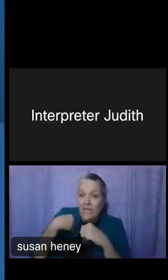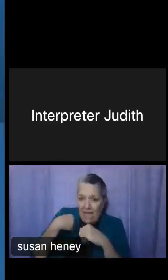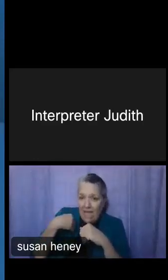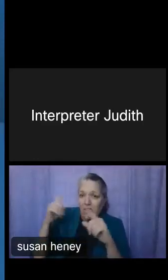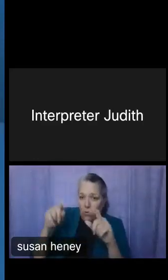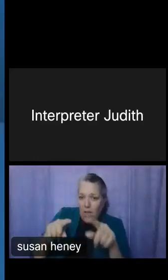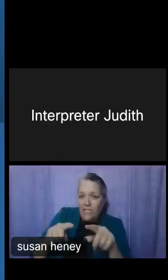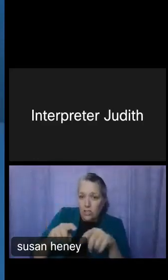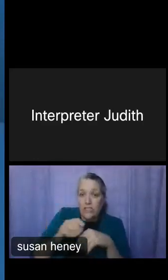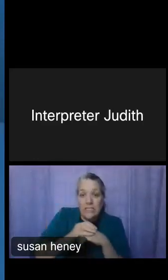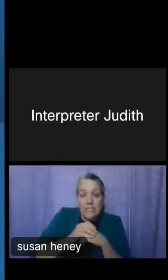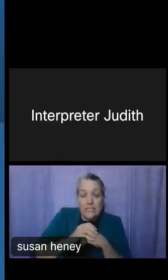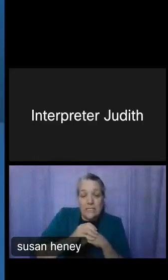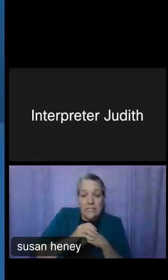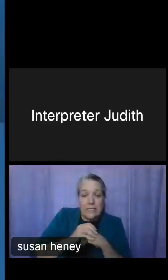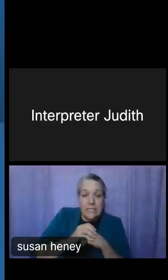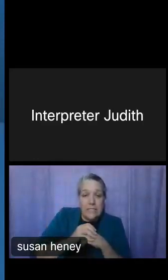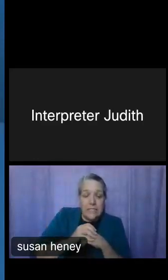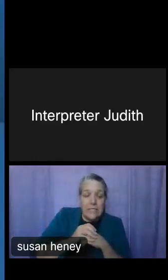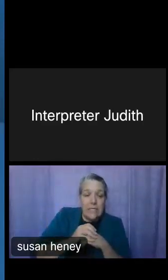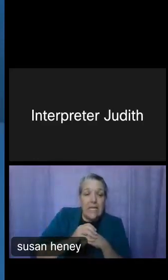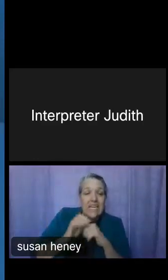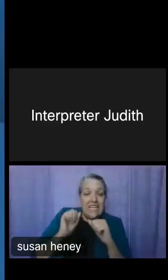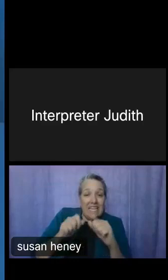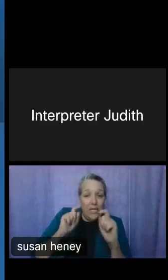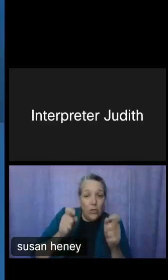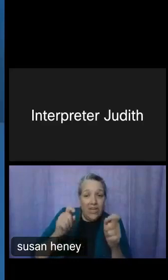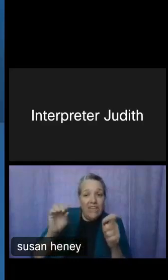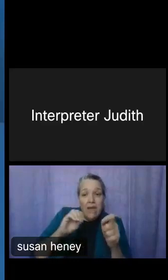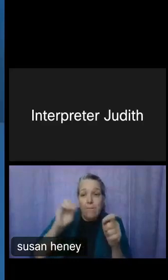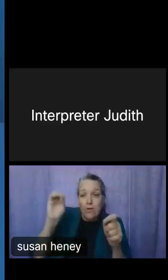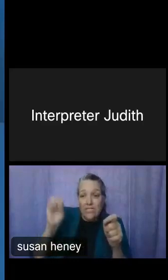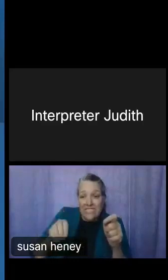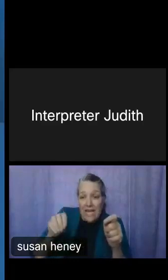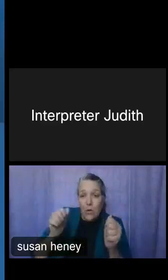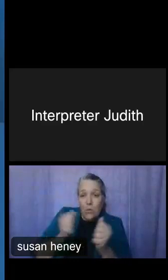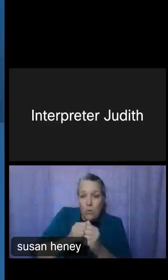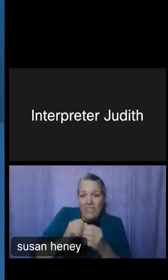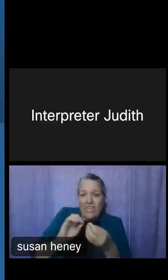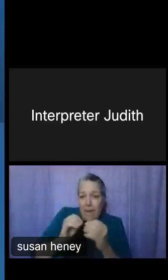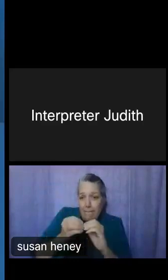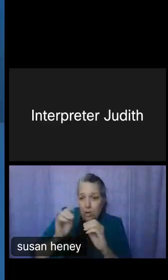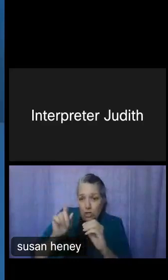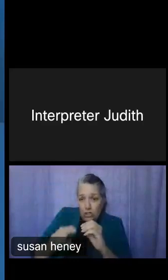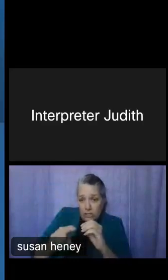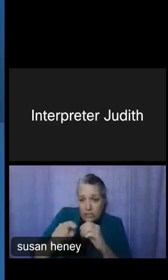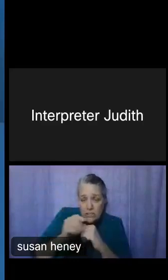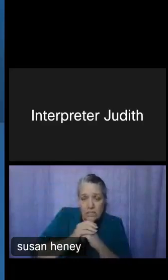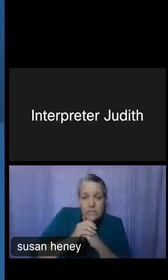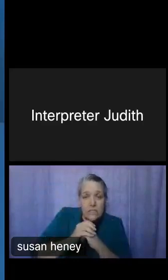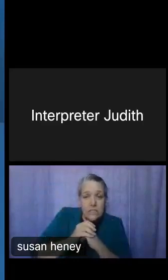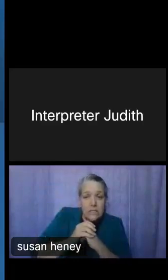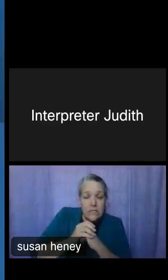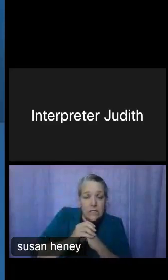Can you have the platform provide percentages along with the numbers? We've had a couple